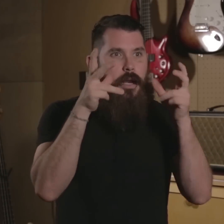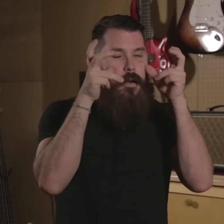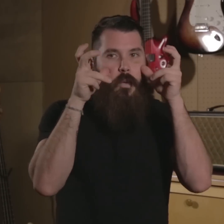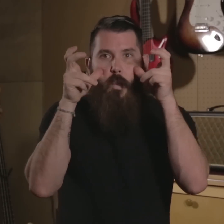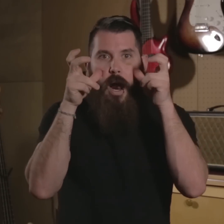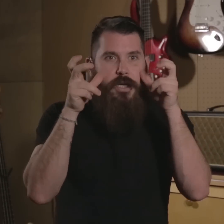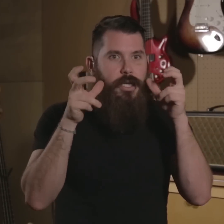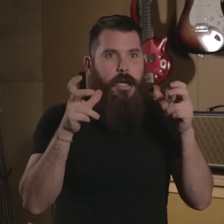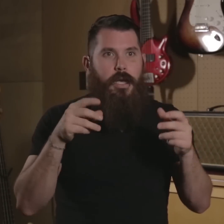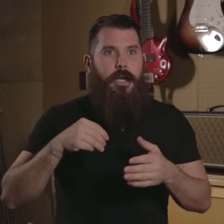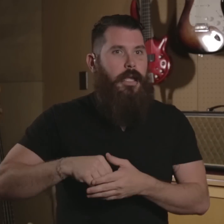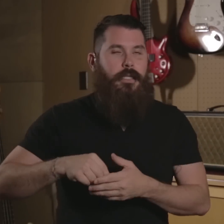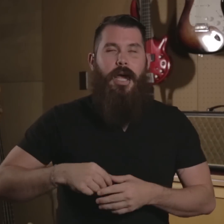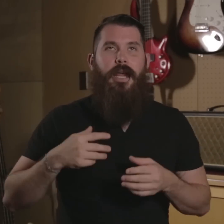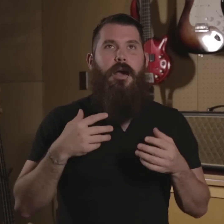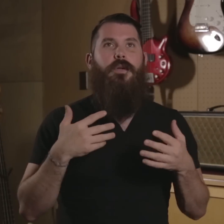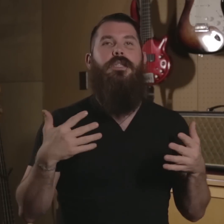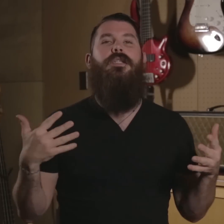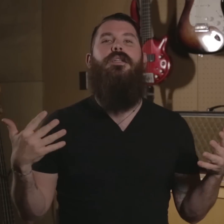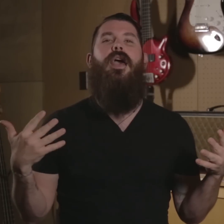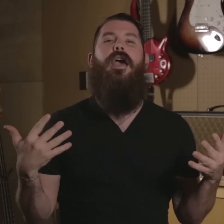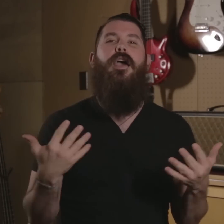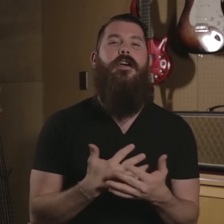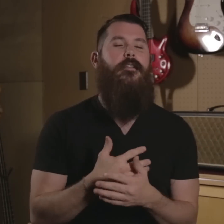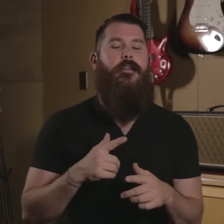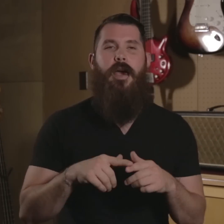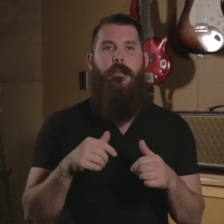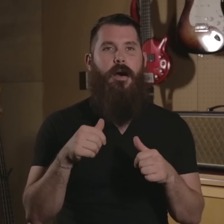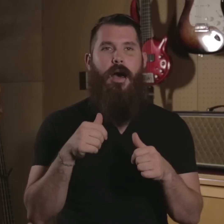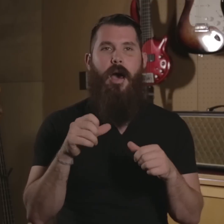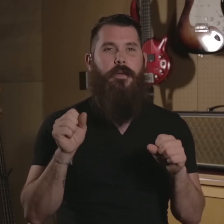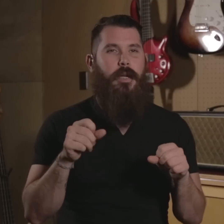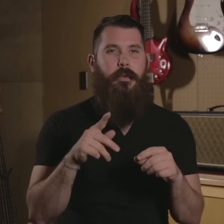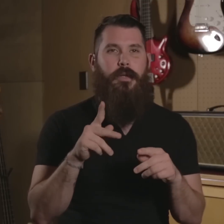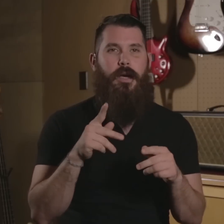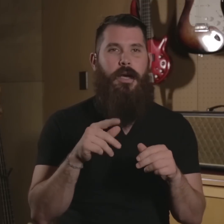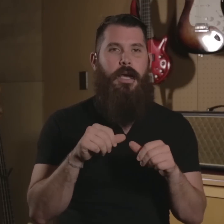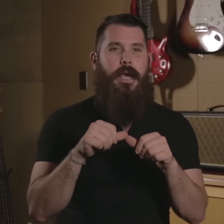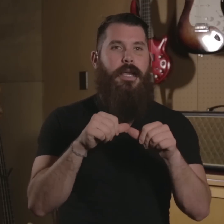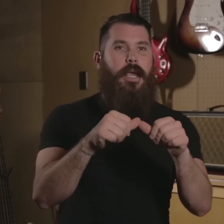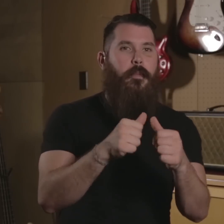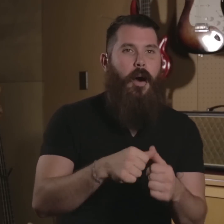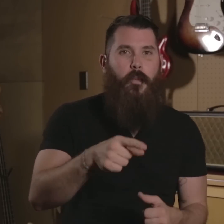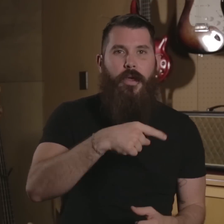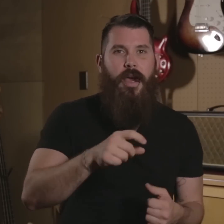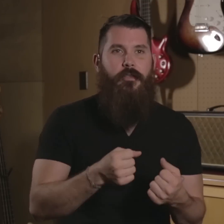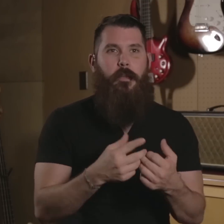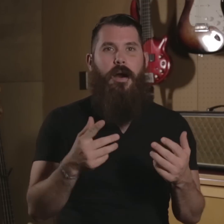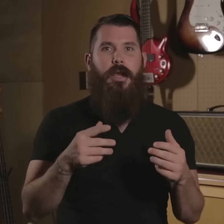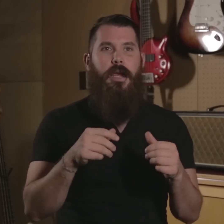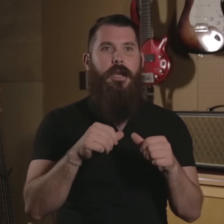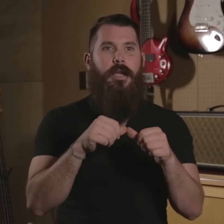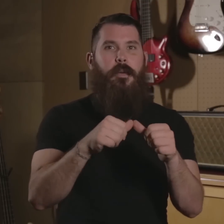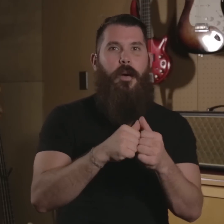and watching, and inside I was terrified, but I was able to keep up with everybody and keep